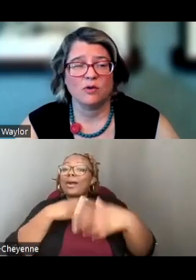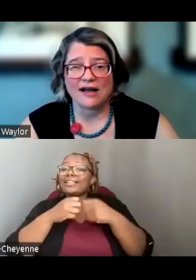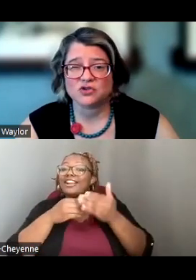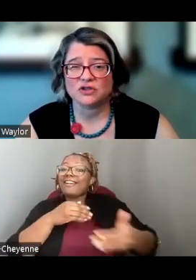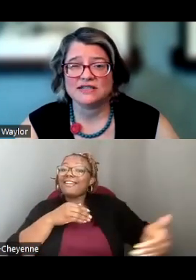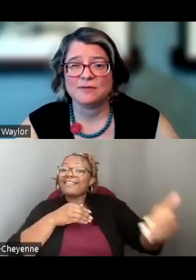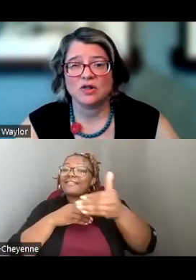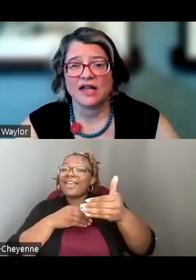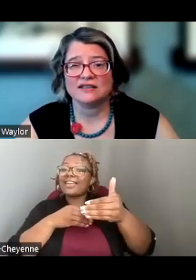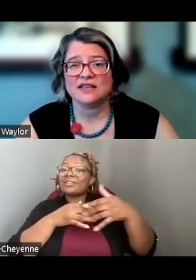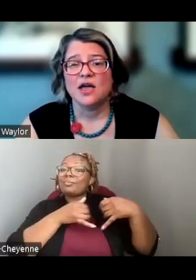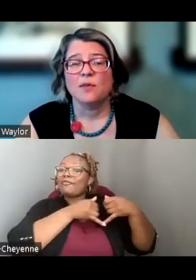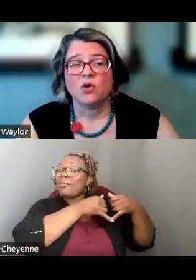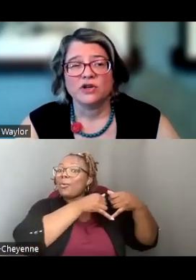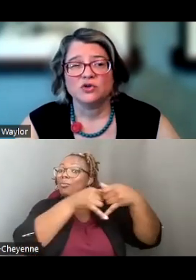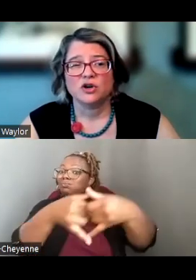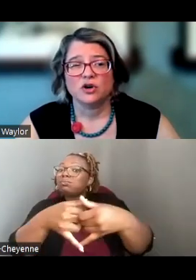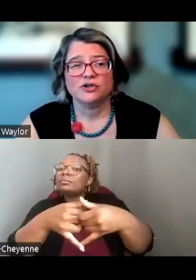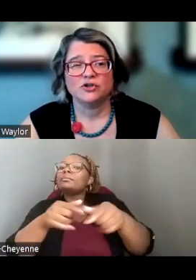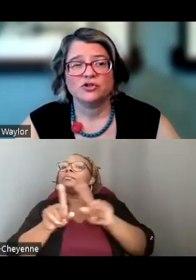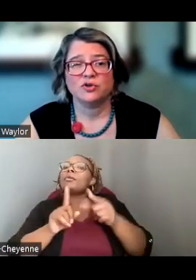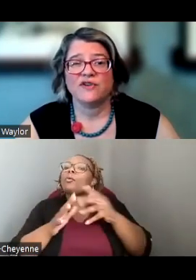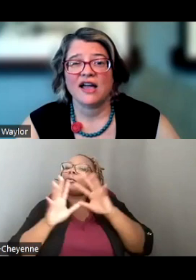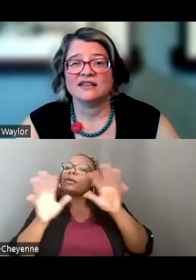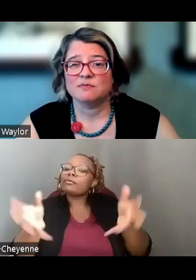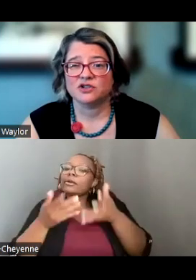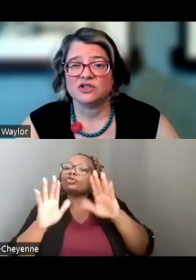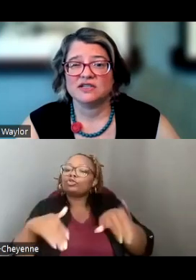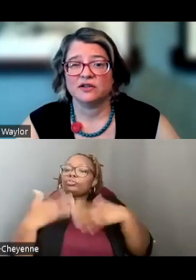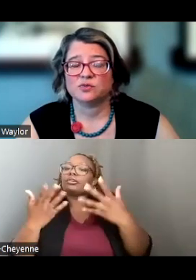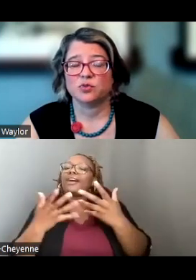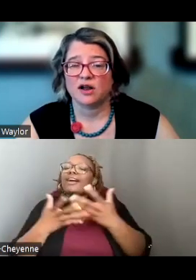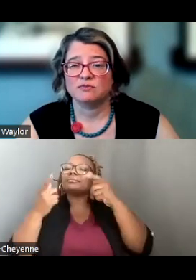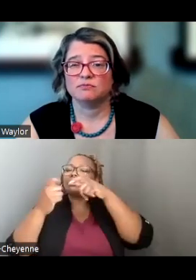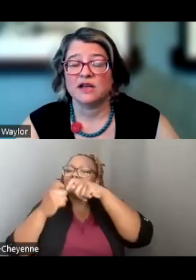WILL ACTUALLY TAKE PLACE BUT WE DO ENCOURAGE YOU TO PROVIDE AS MUCH DETAIL AS PRIDE, AS